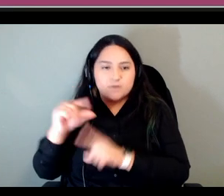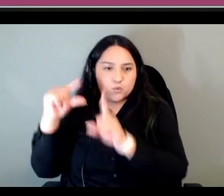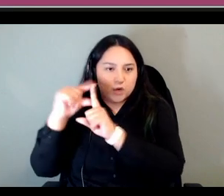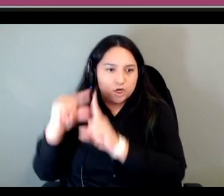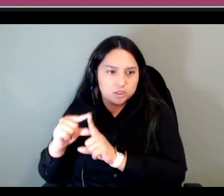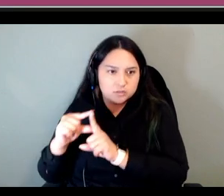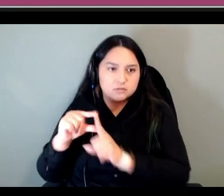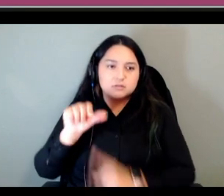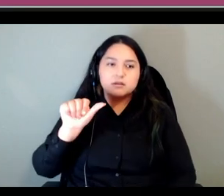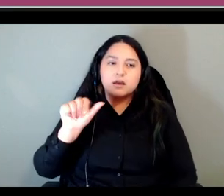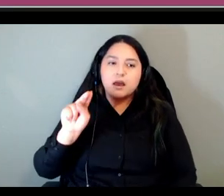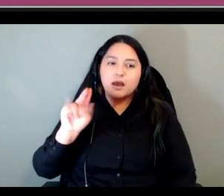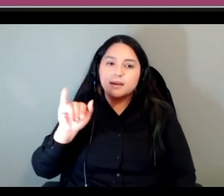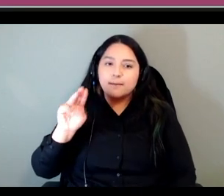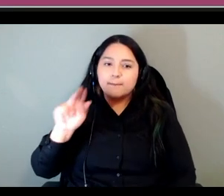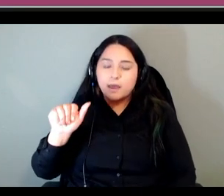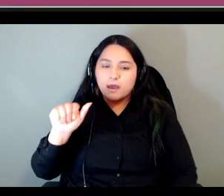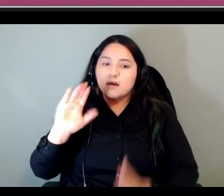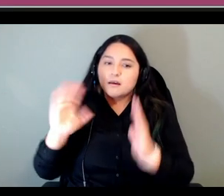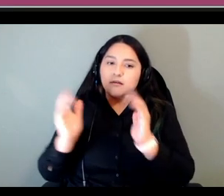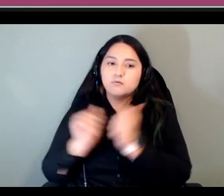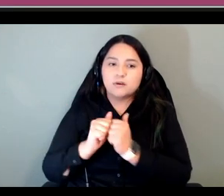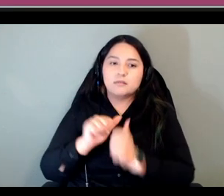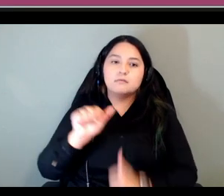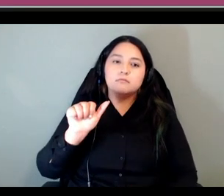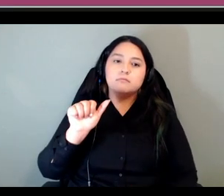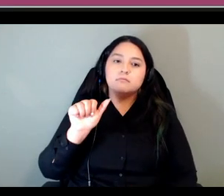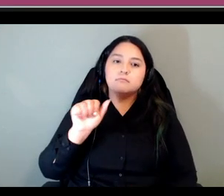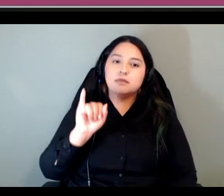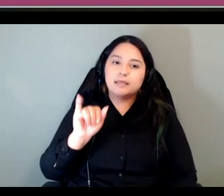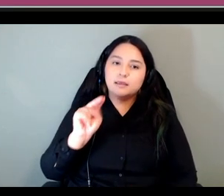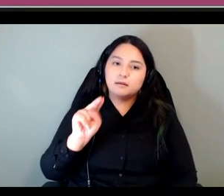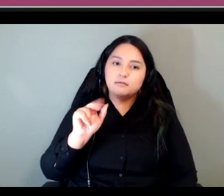and that seems it seemed to work pretty well i think with the folks who have used the course